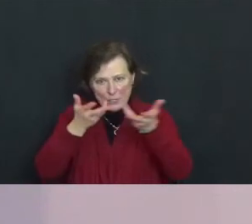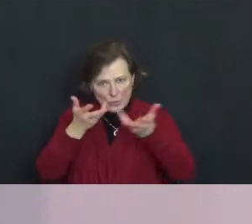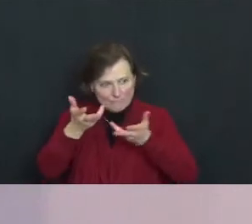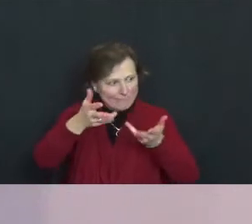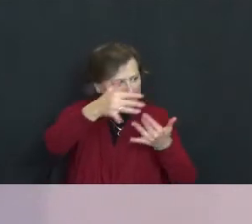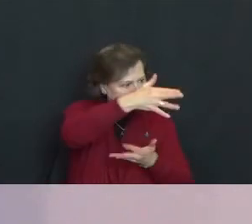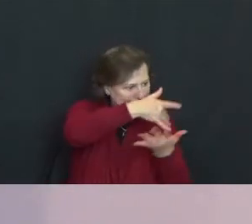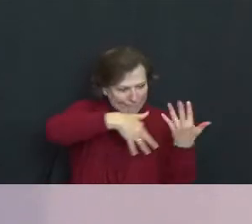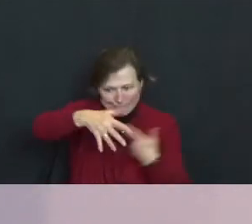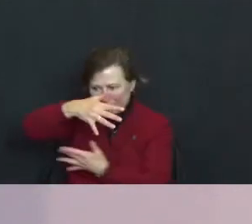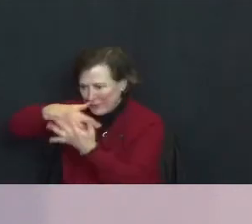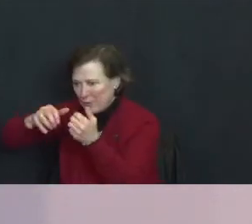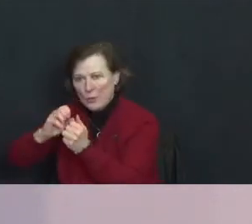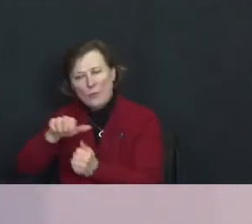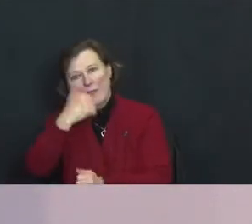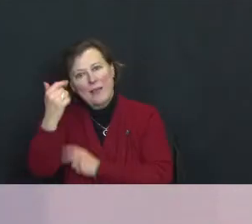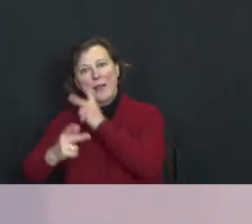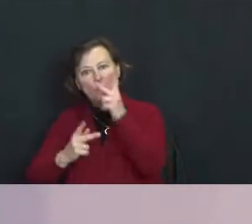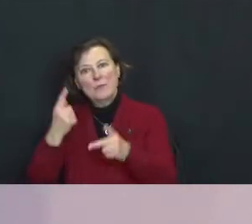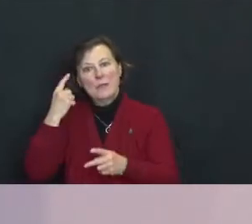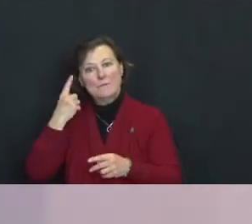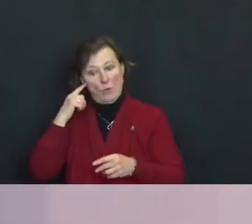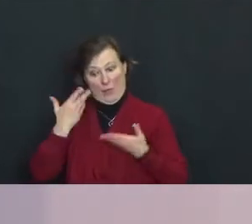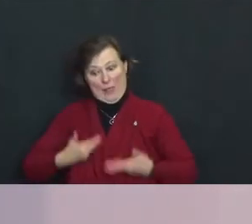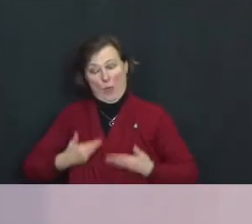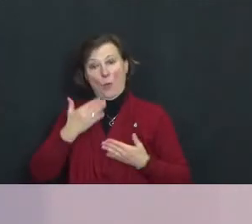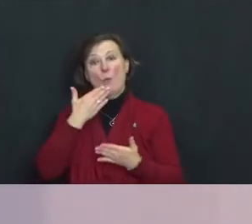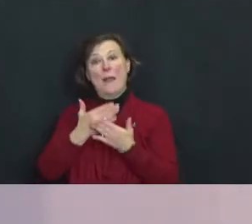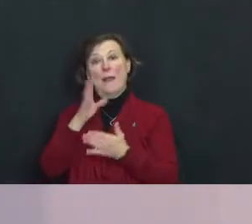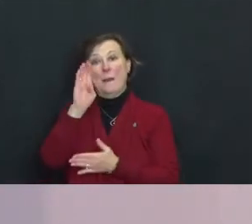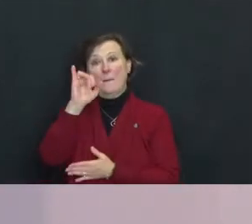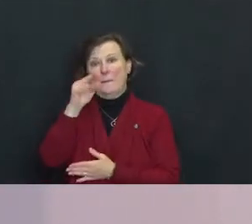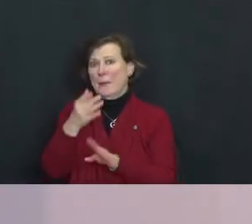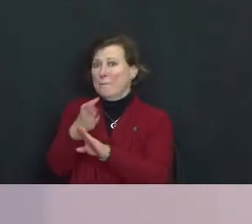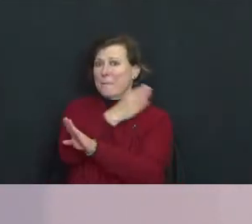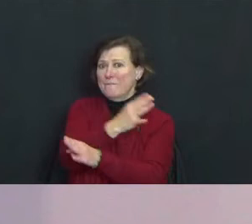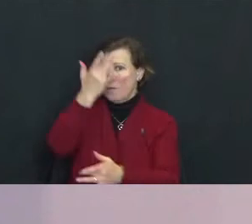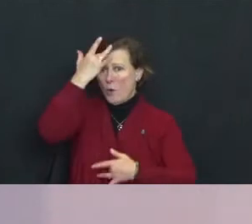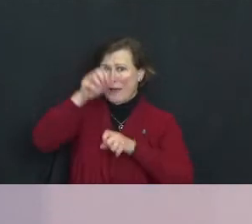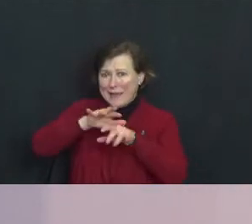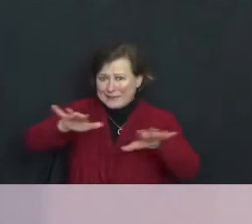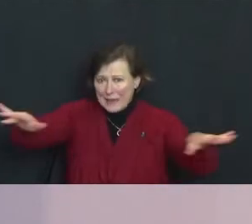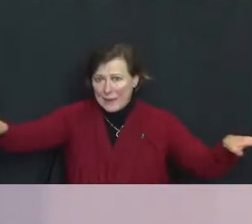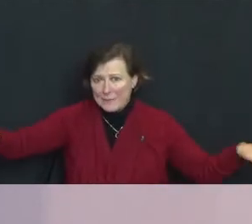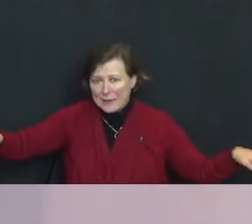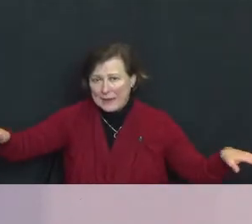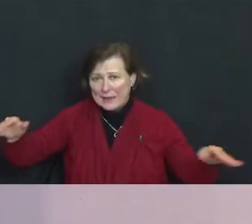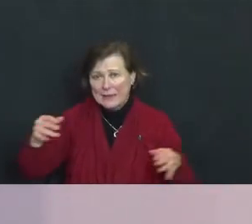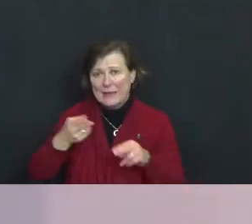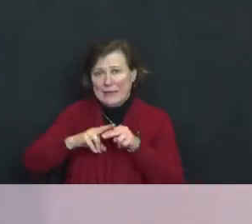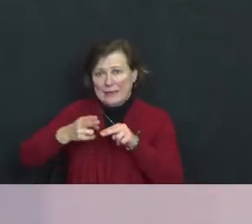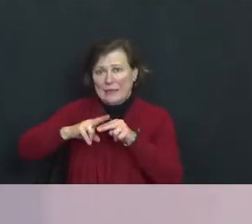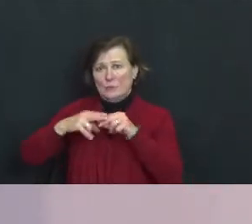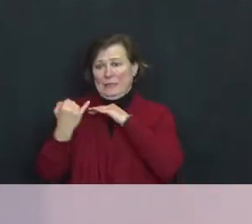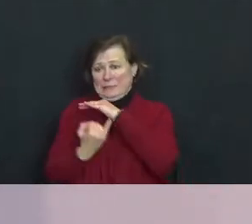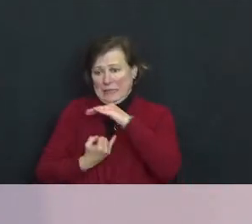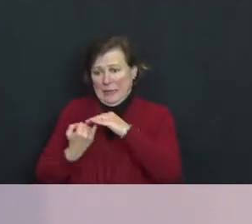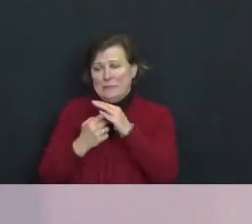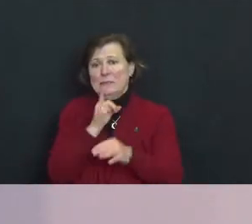our well-being. Even before the pandemic, increasing social isolation, loneliness and depression and were